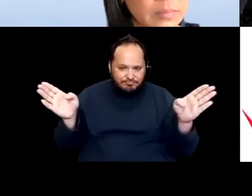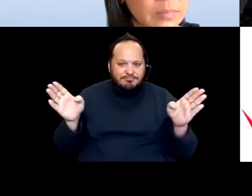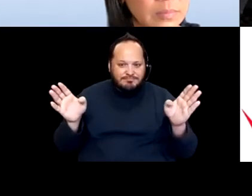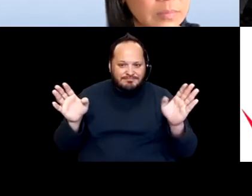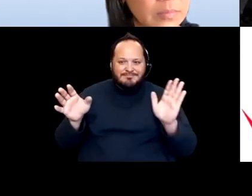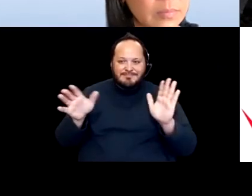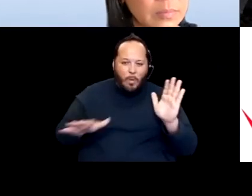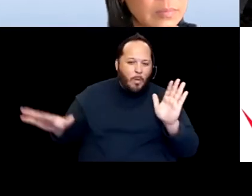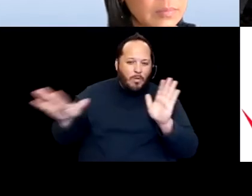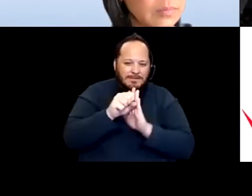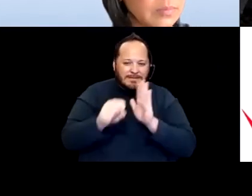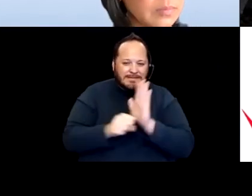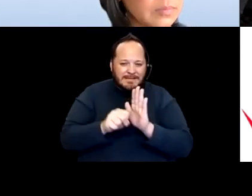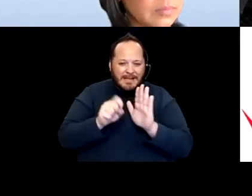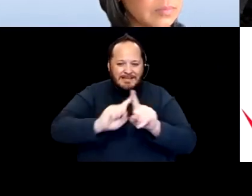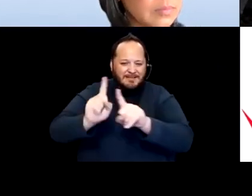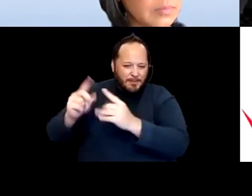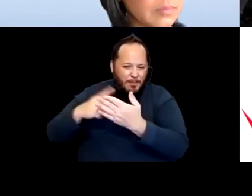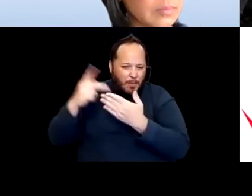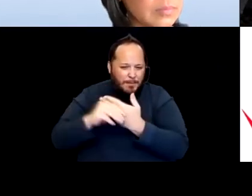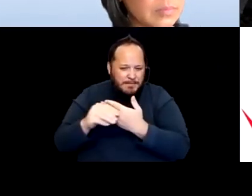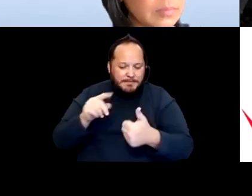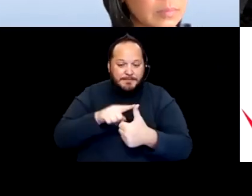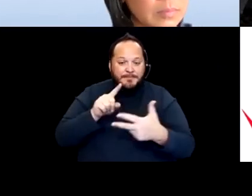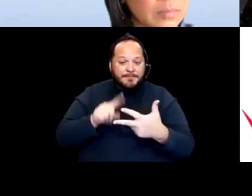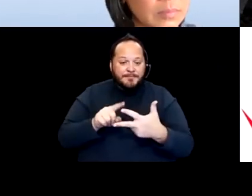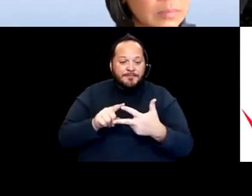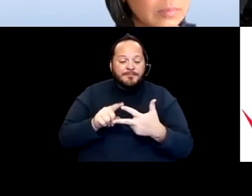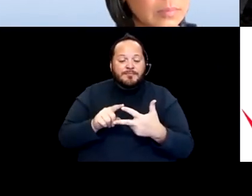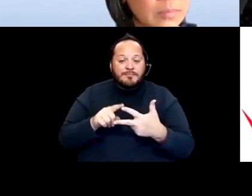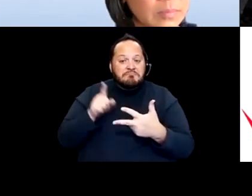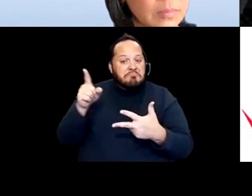The next we were able to get them to do. And they were pretty willing to do this was be proactive.